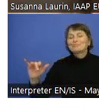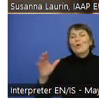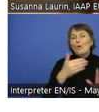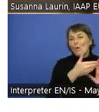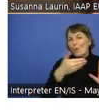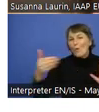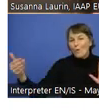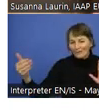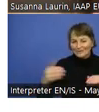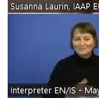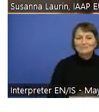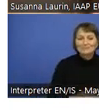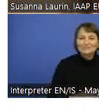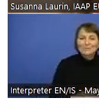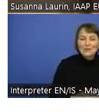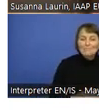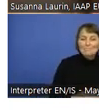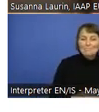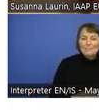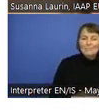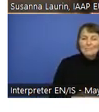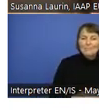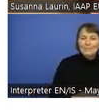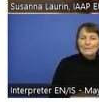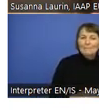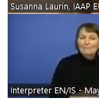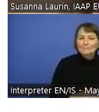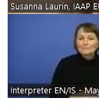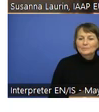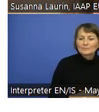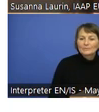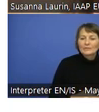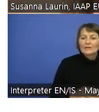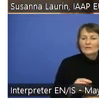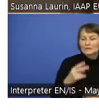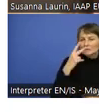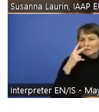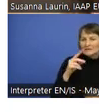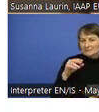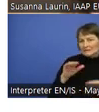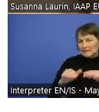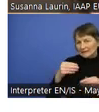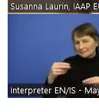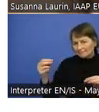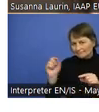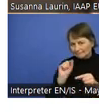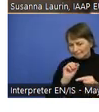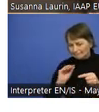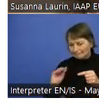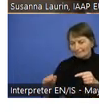I'm I still can't spell that myself.